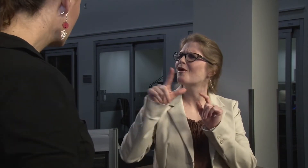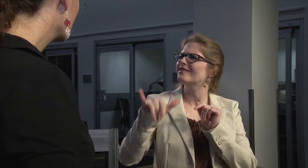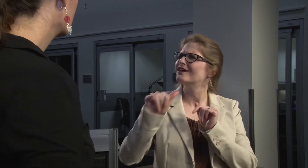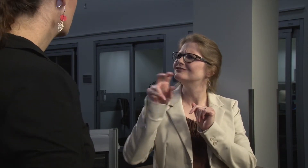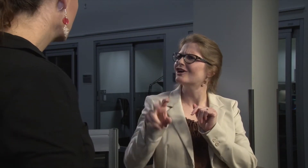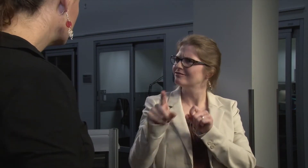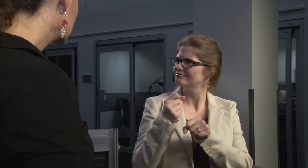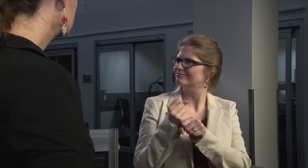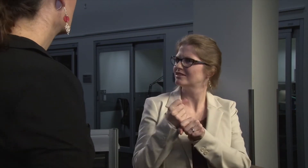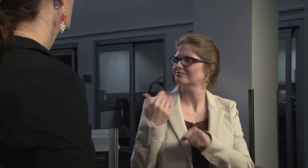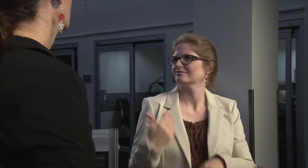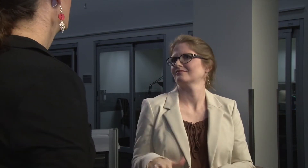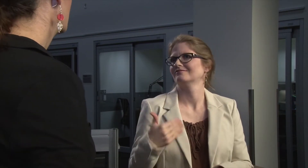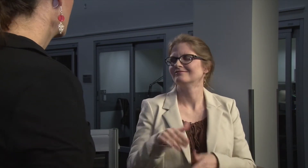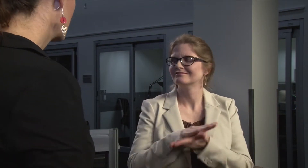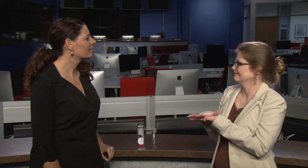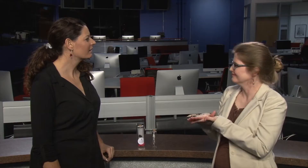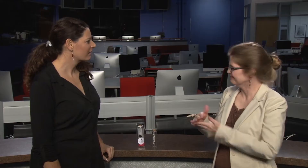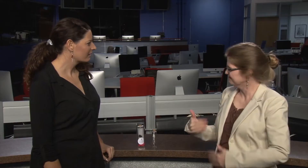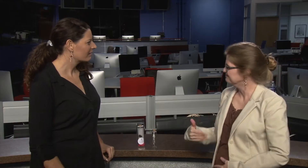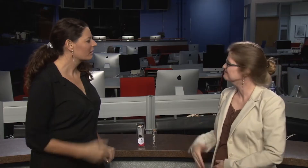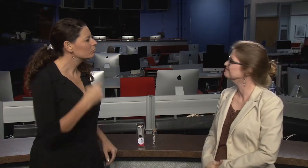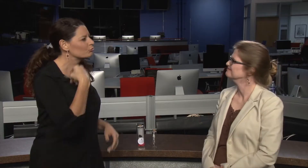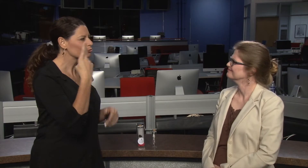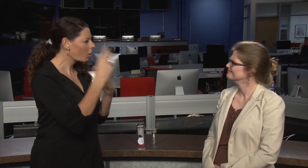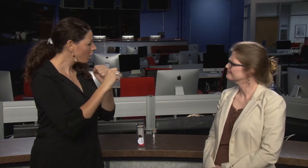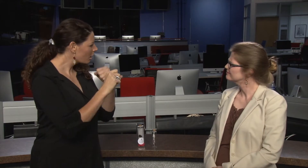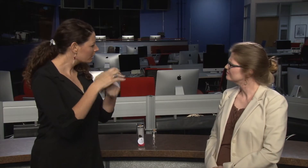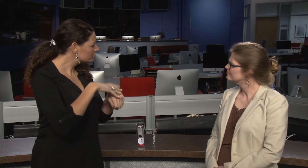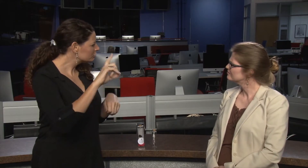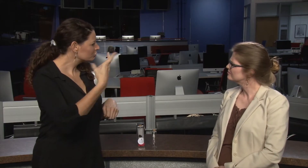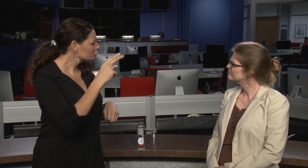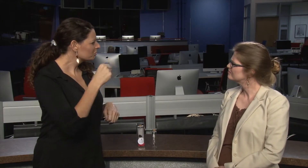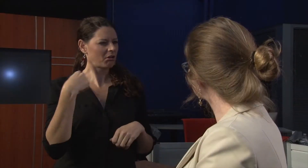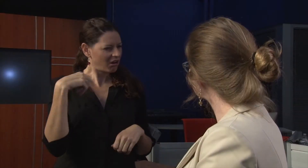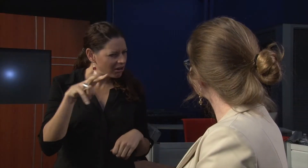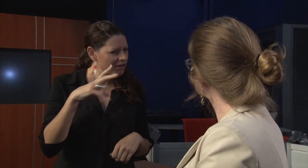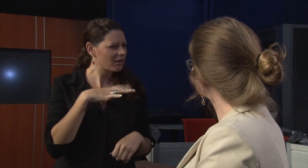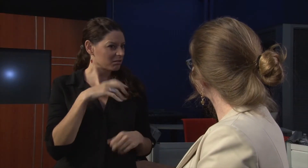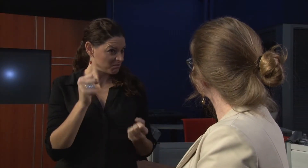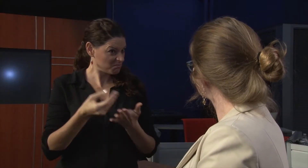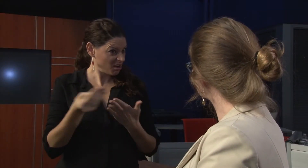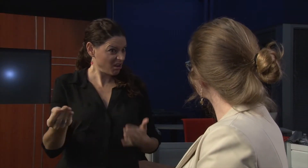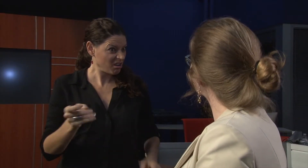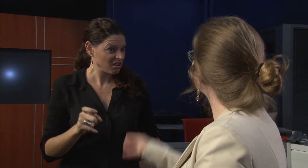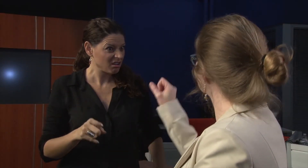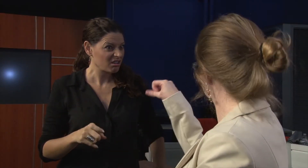actually made them. They're really nice. I remember seeing her adds on DHN, that's cool. Where did you buy them?